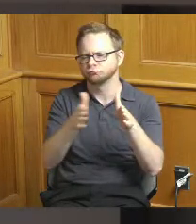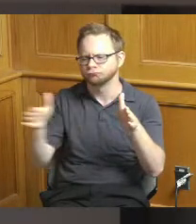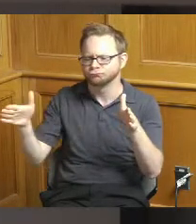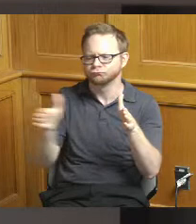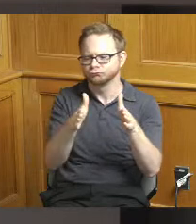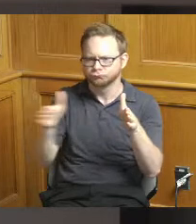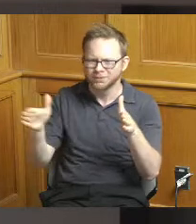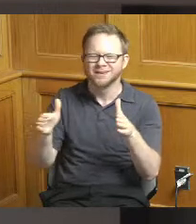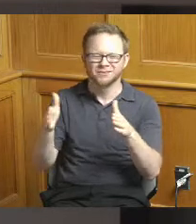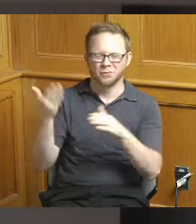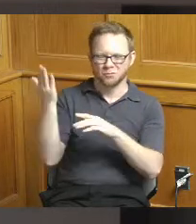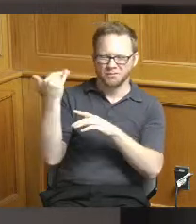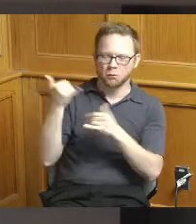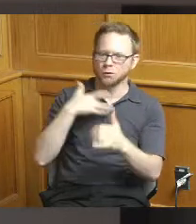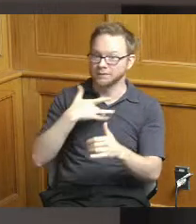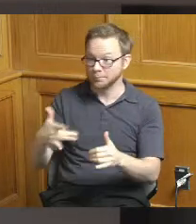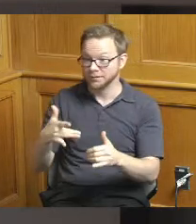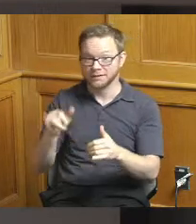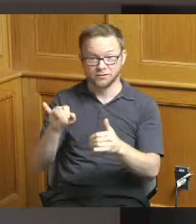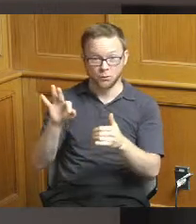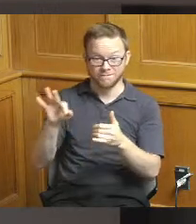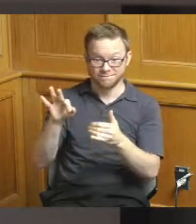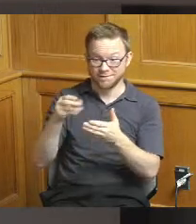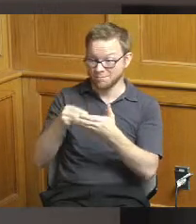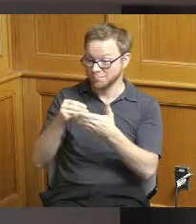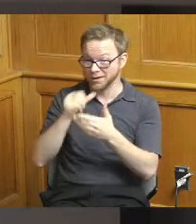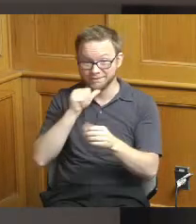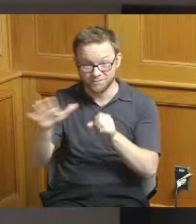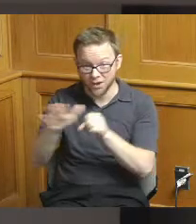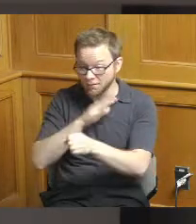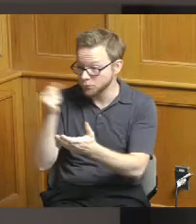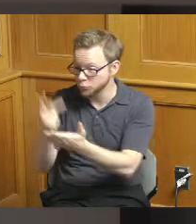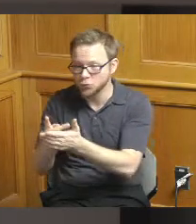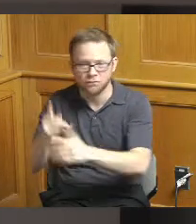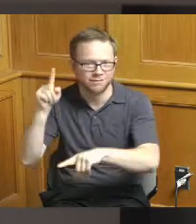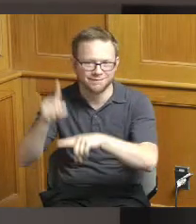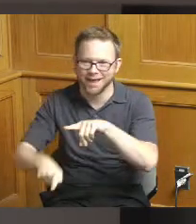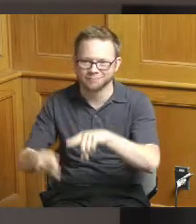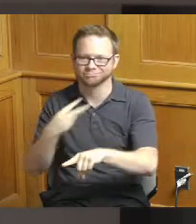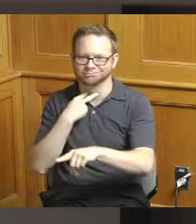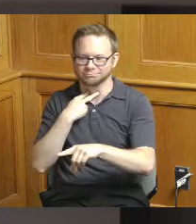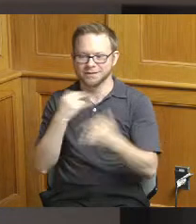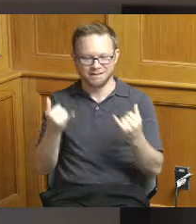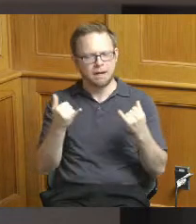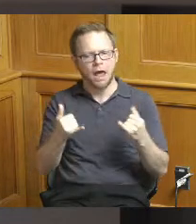nothing so we're able to get more funding to more places so that's just kind of how it played out